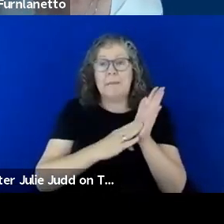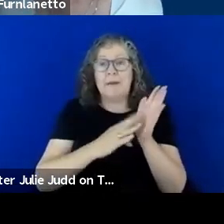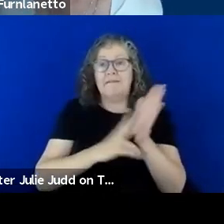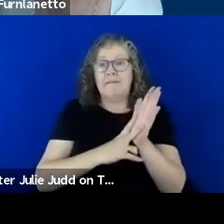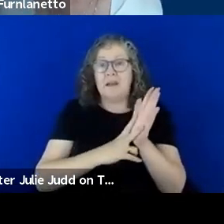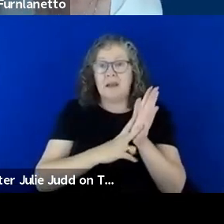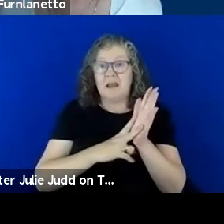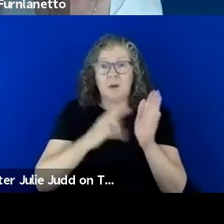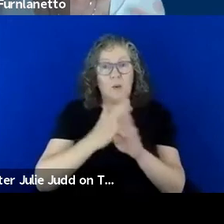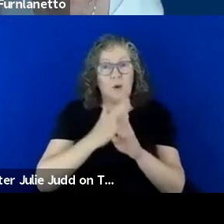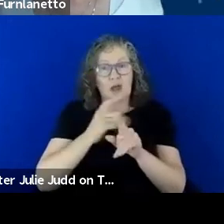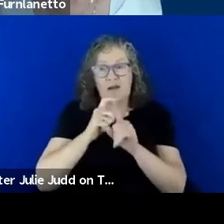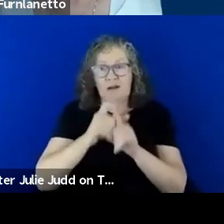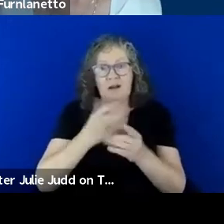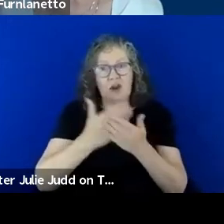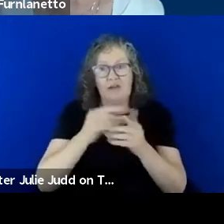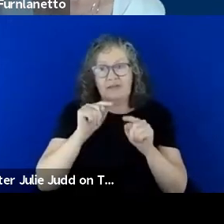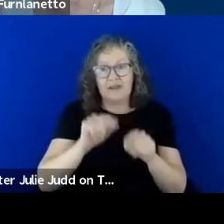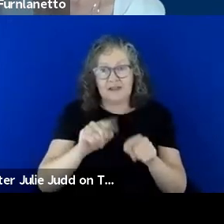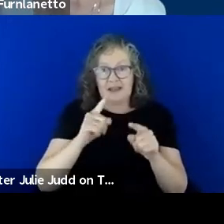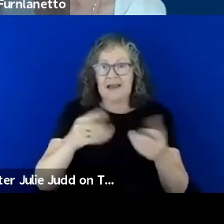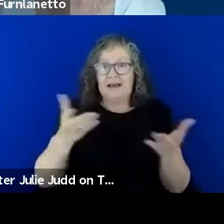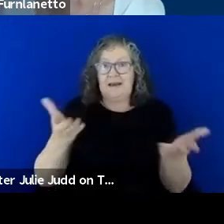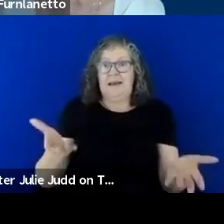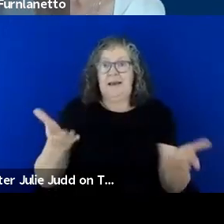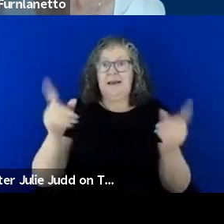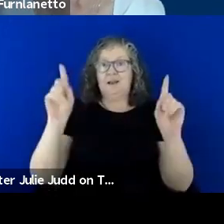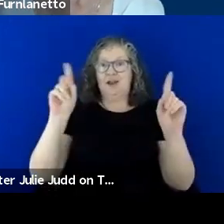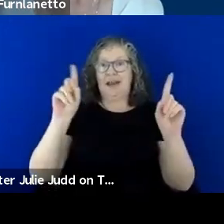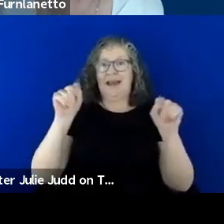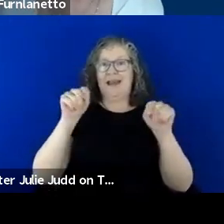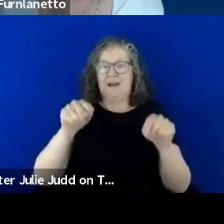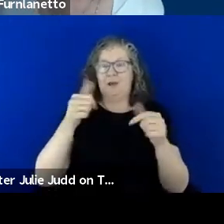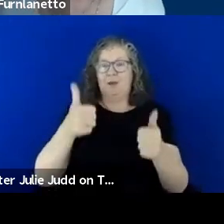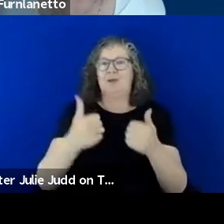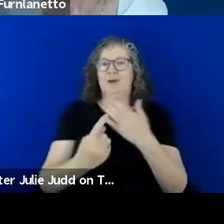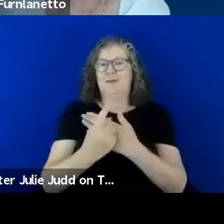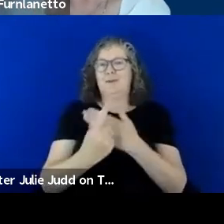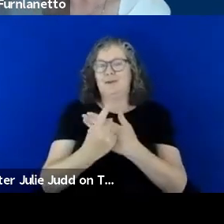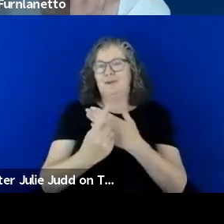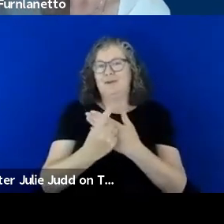on this and I and here we are today and it's a great opportunity there are lots of great